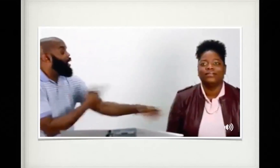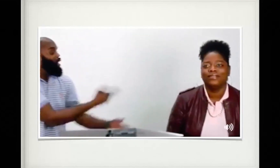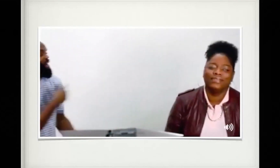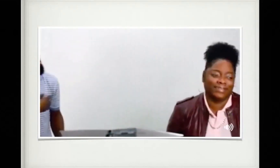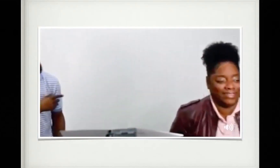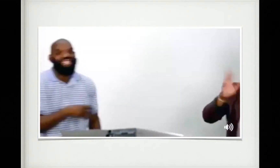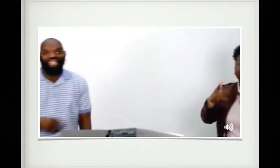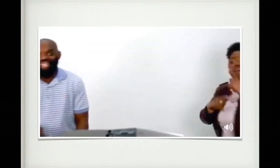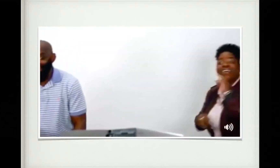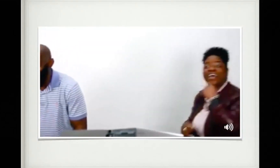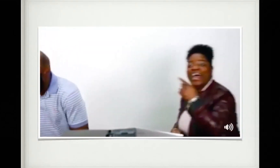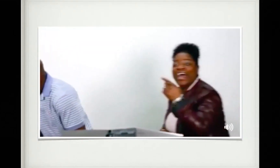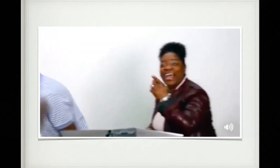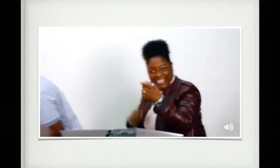Oh, man, you're signing so much English. Come on.